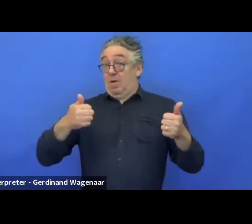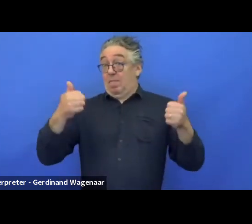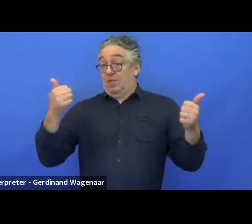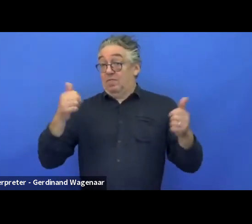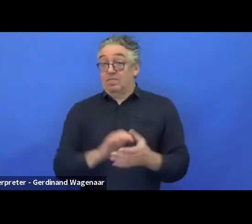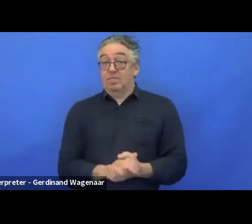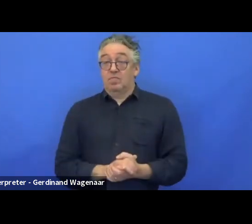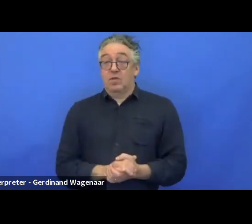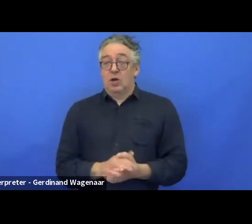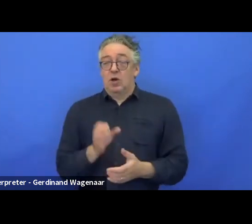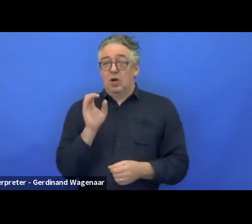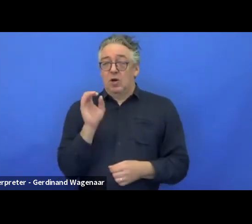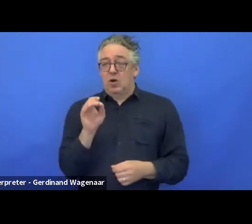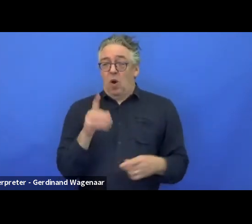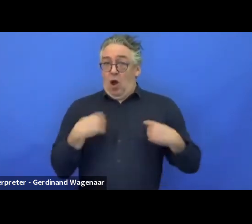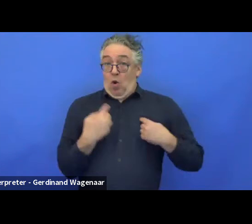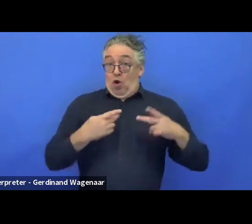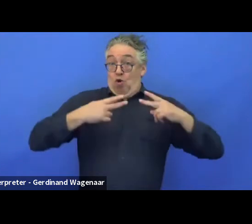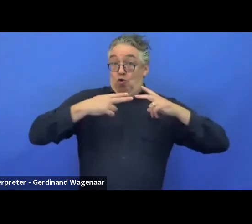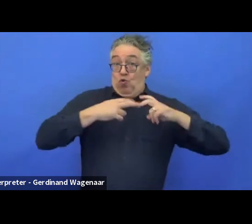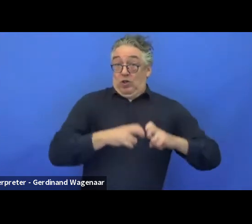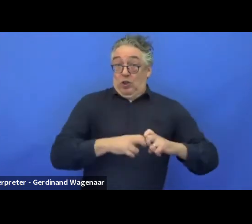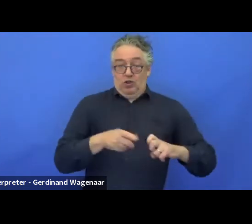it is not what you buy, it is very early prototyping.